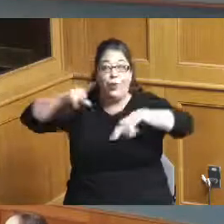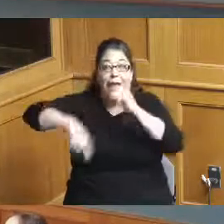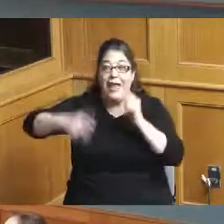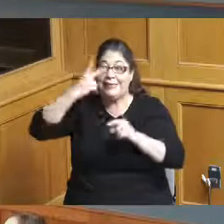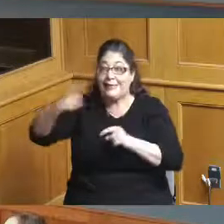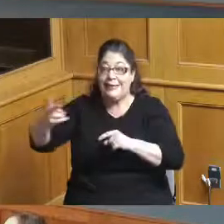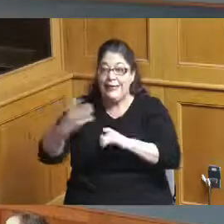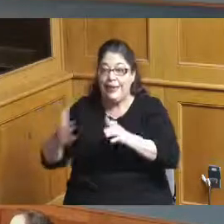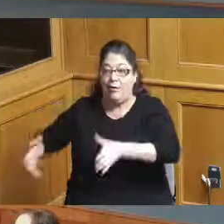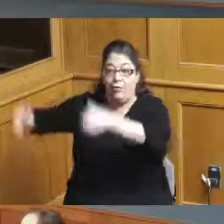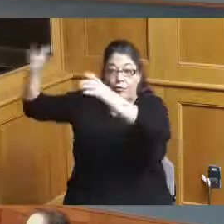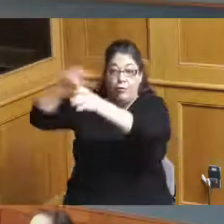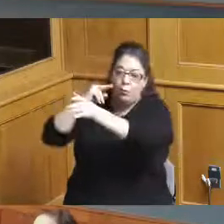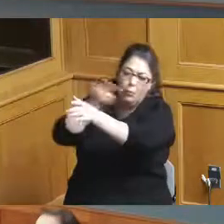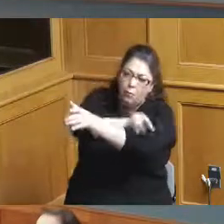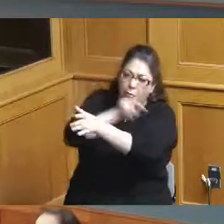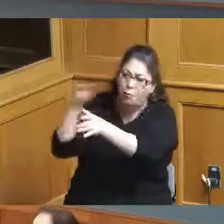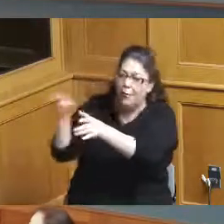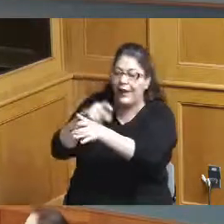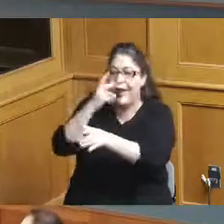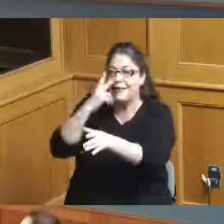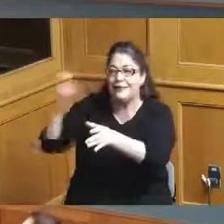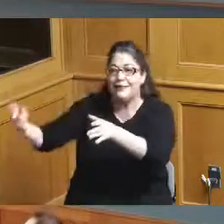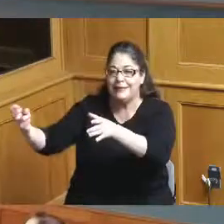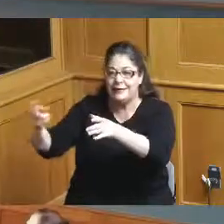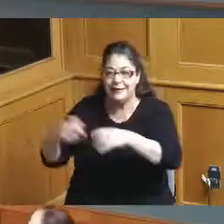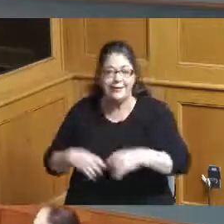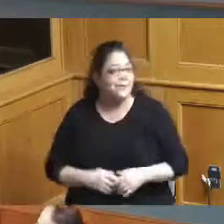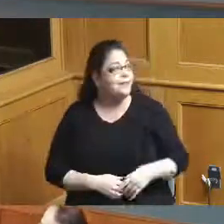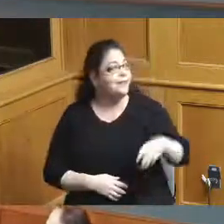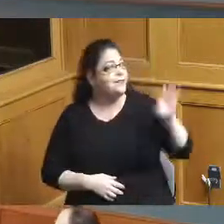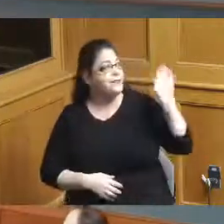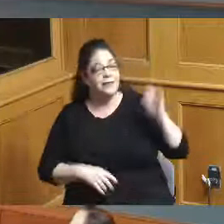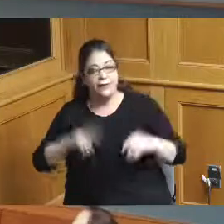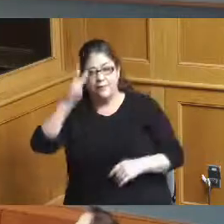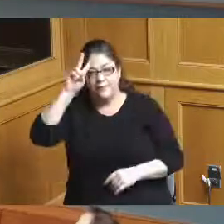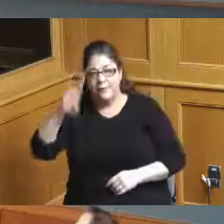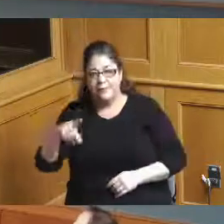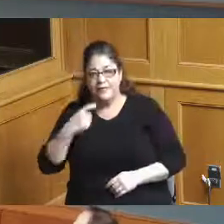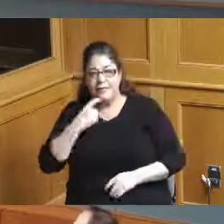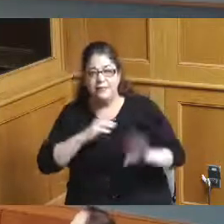before you know the medal President before we get it out I do have a question for the Administrator